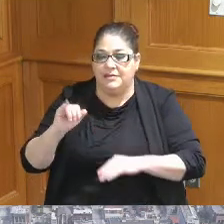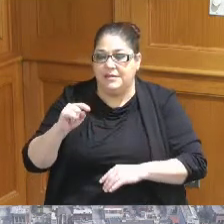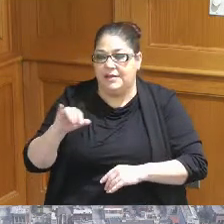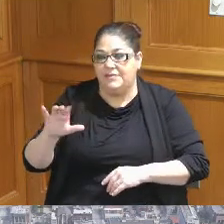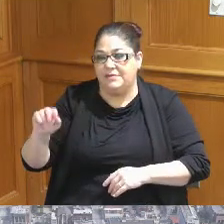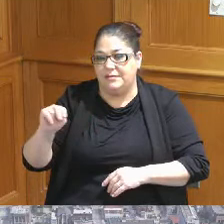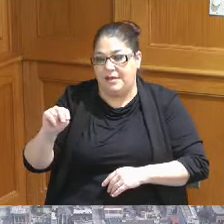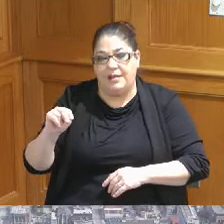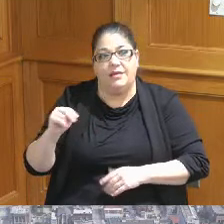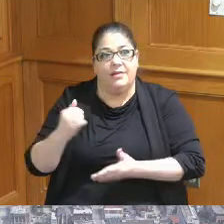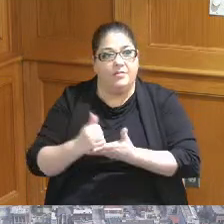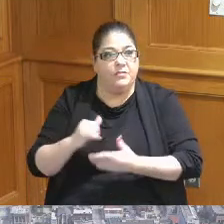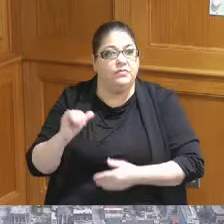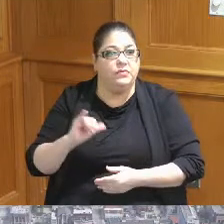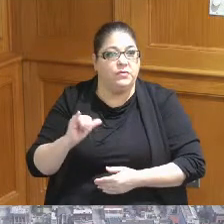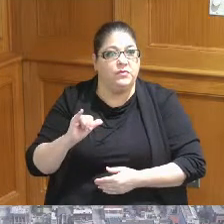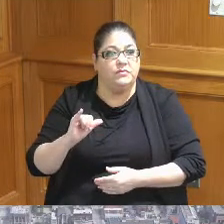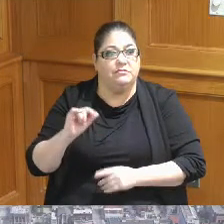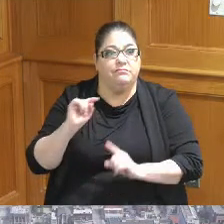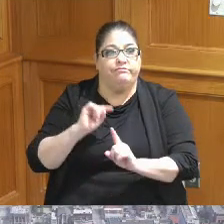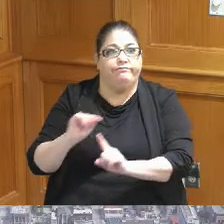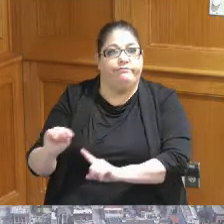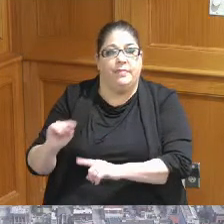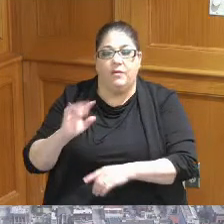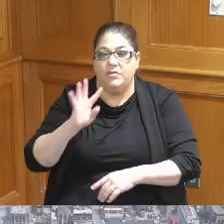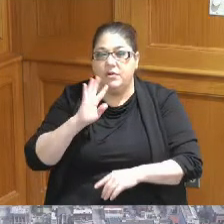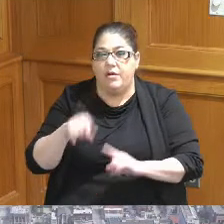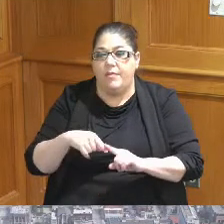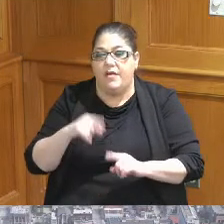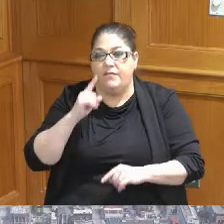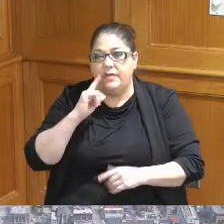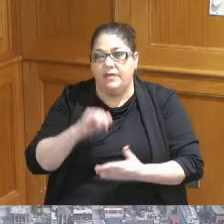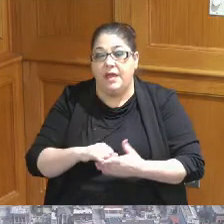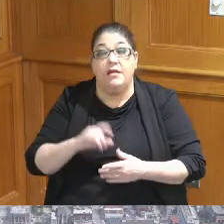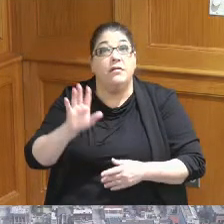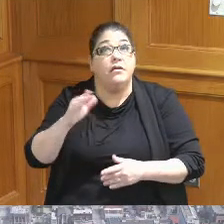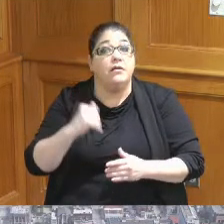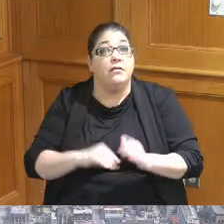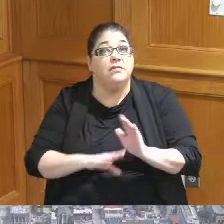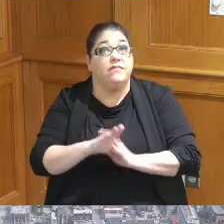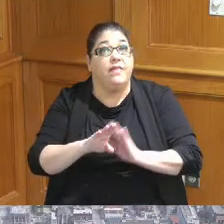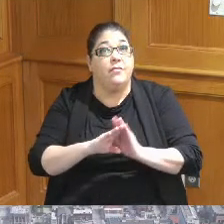that is what I wanted to talk about in terms of the the development of the the hotel Steve